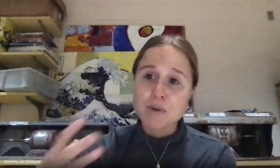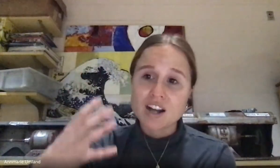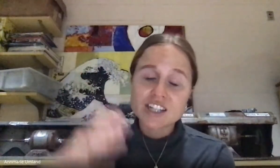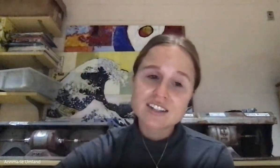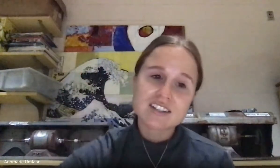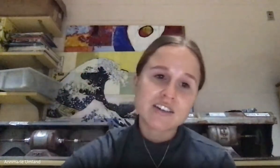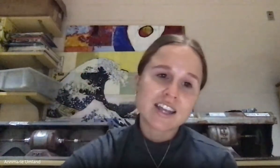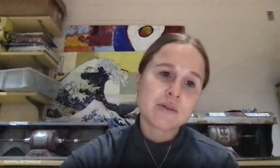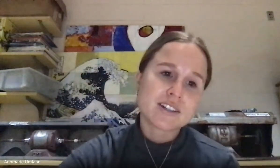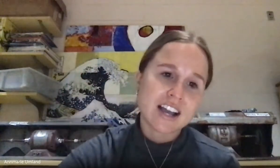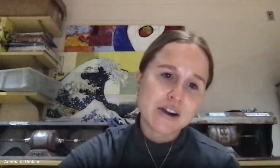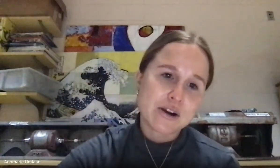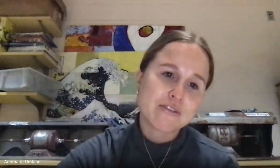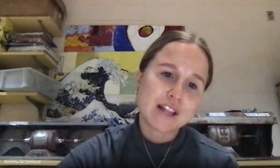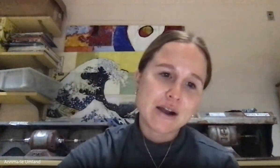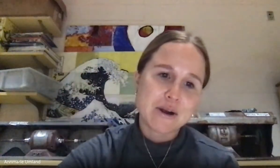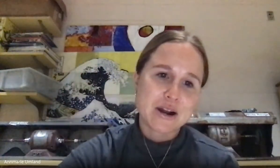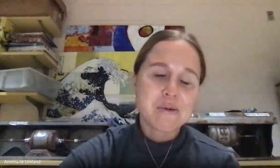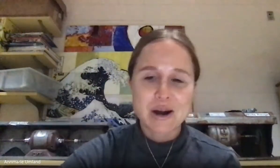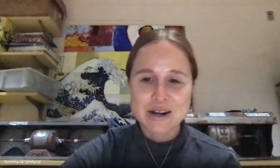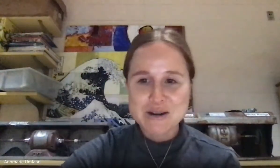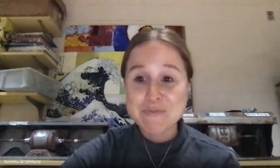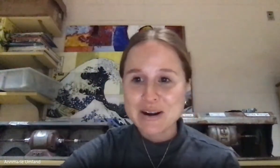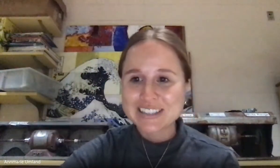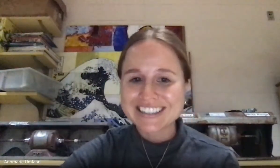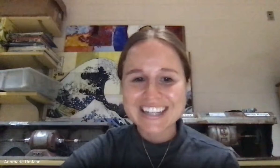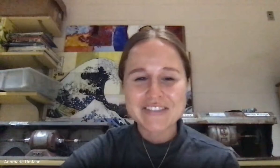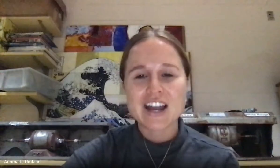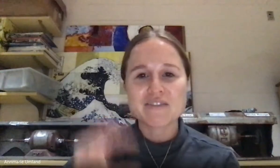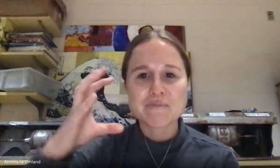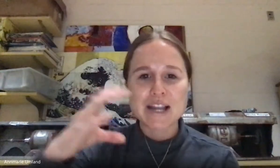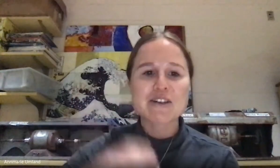same project, so it was our flower water bark leaf. Kind of